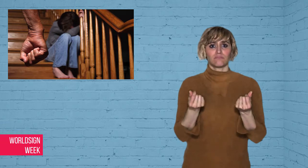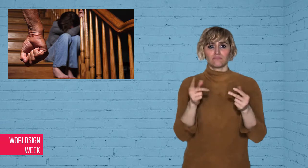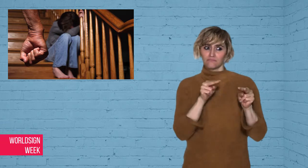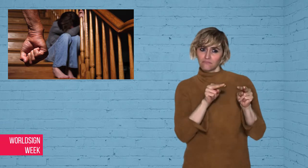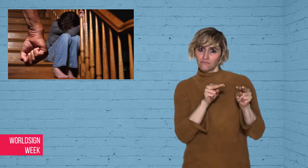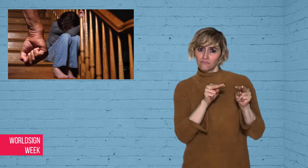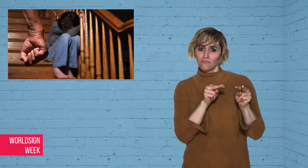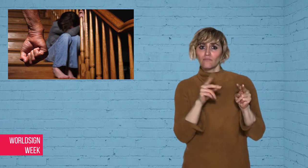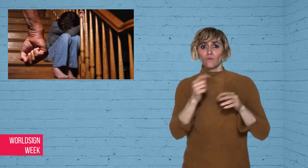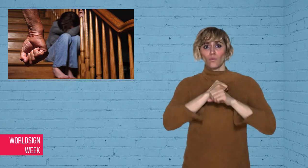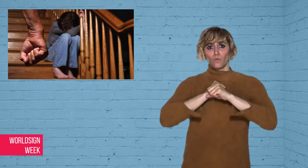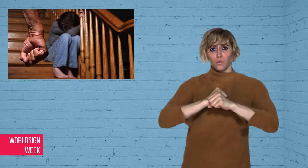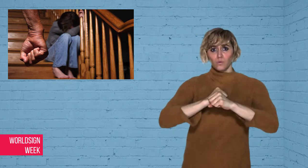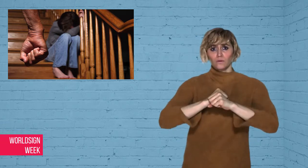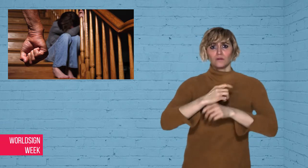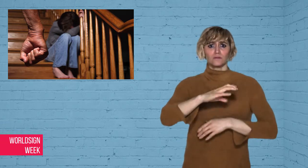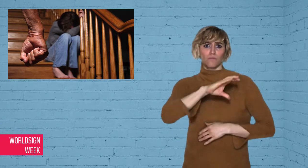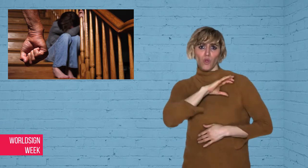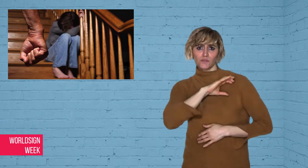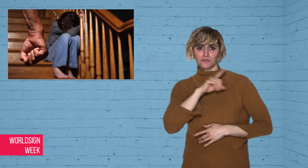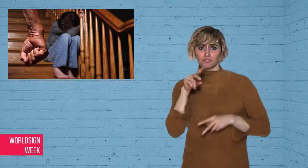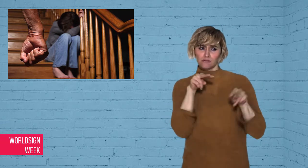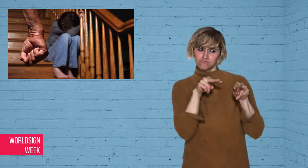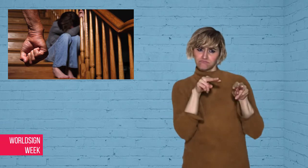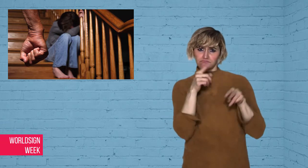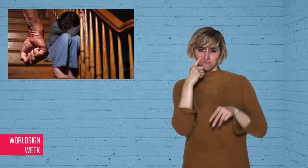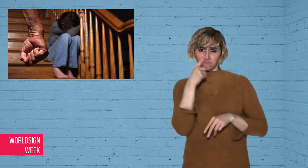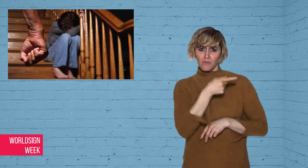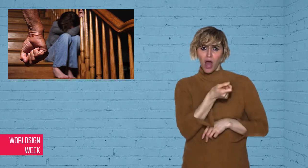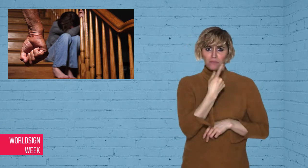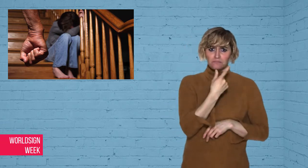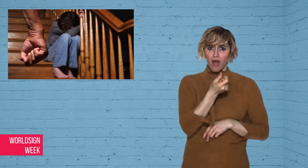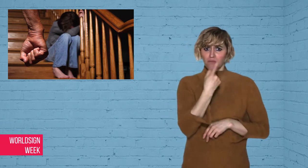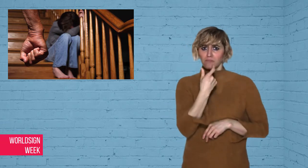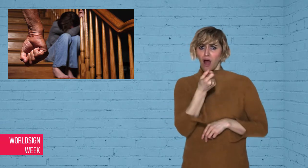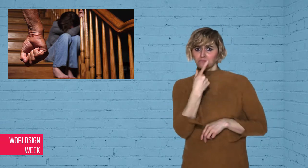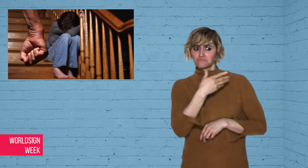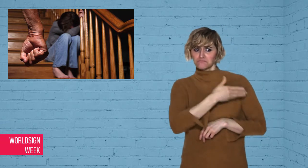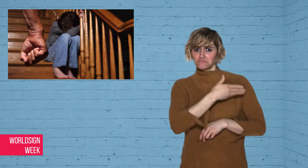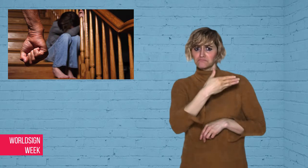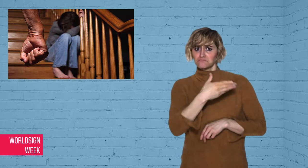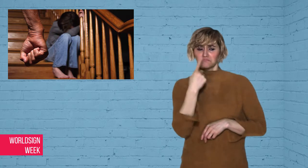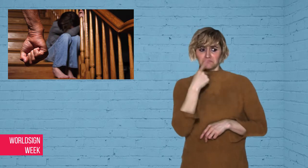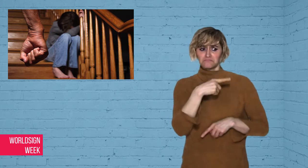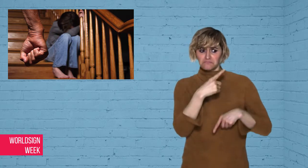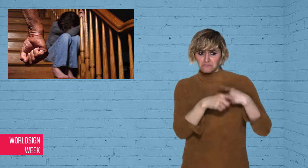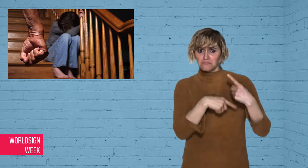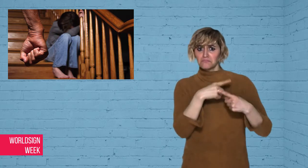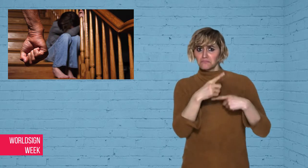by guards and police then possibly